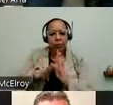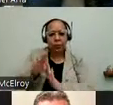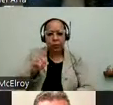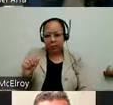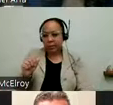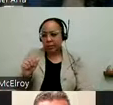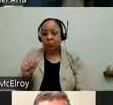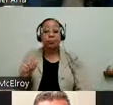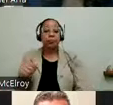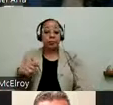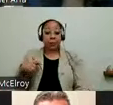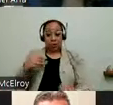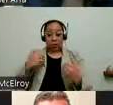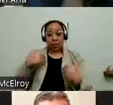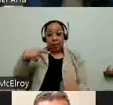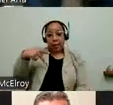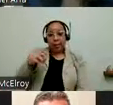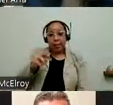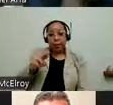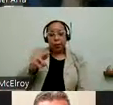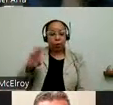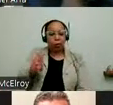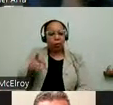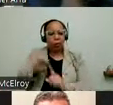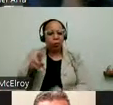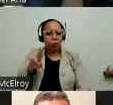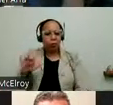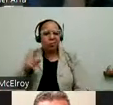intellectual development disabilities. And we also had Peter Berg, from UIC.